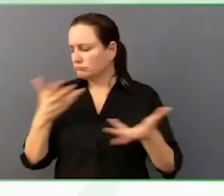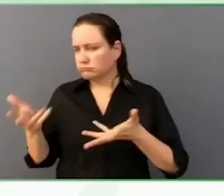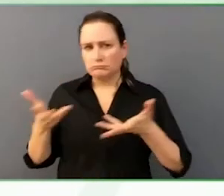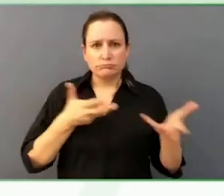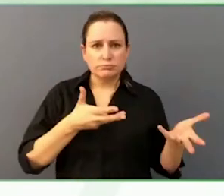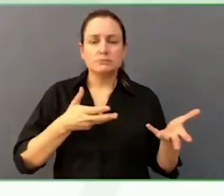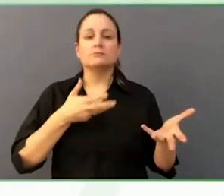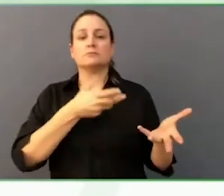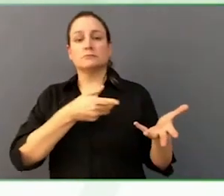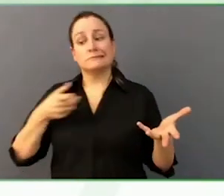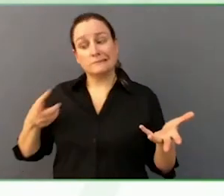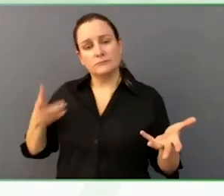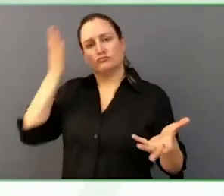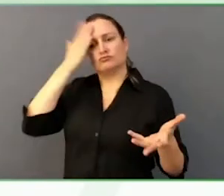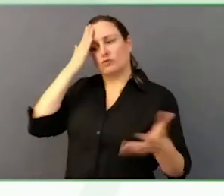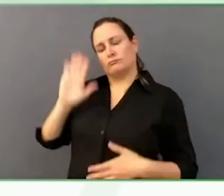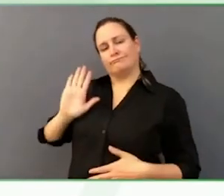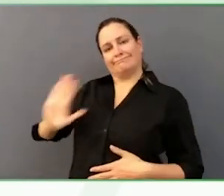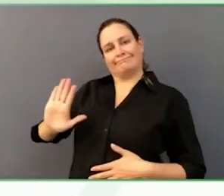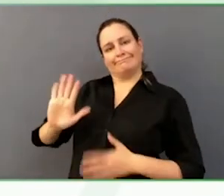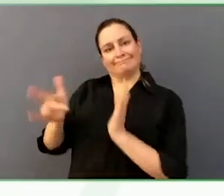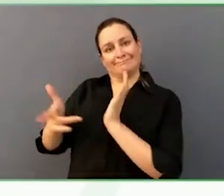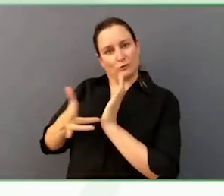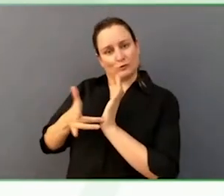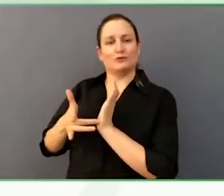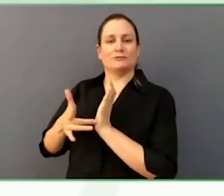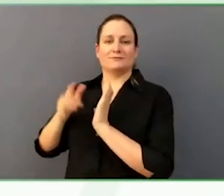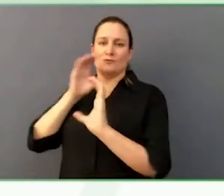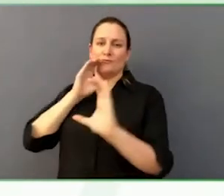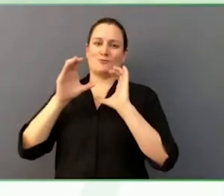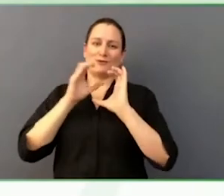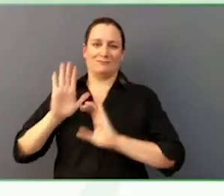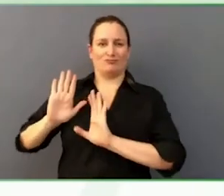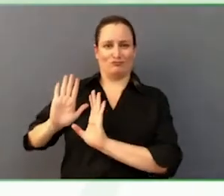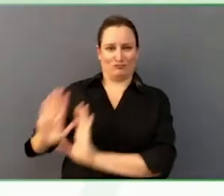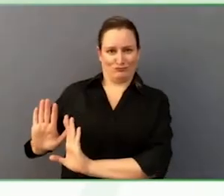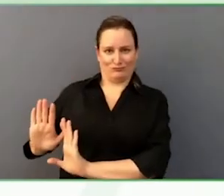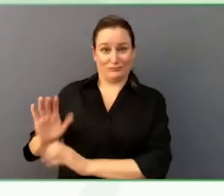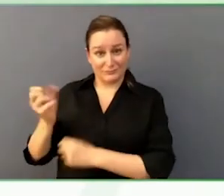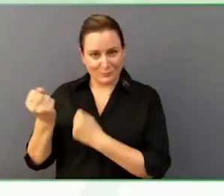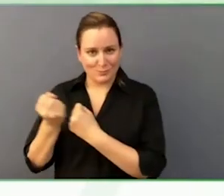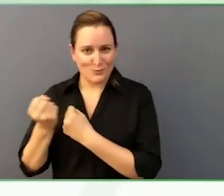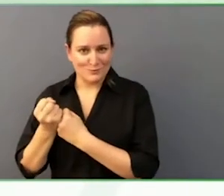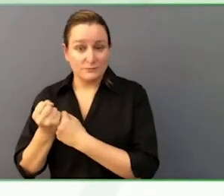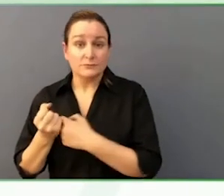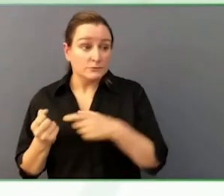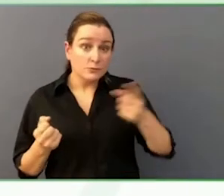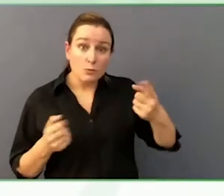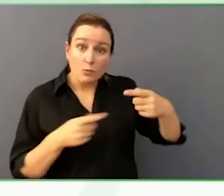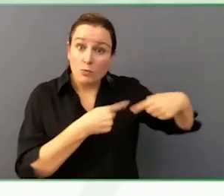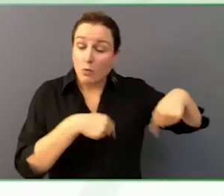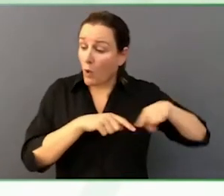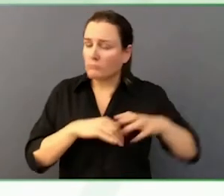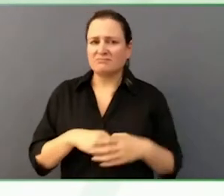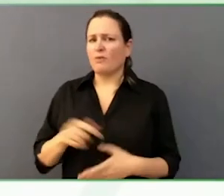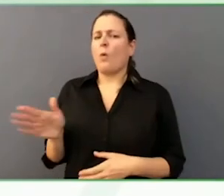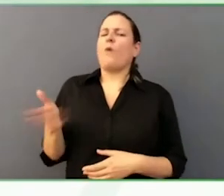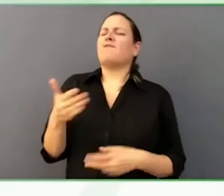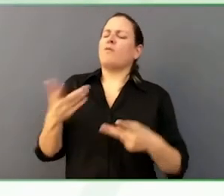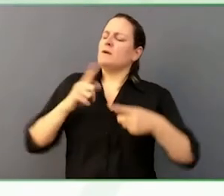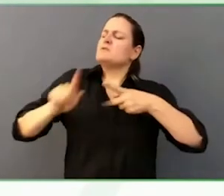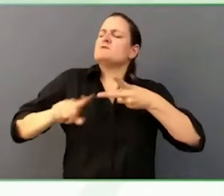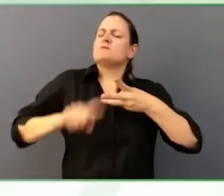Everyone is supporting that right to communicate his choices, his